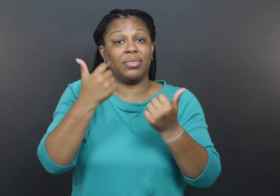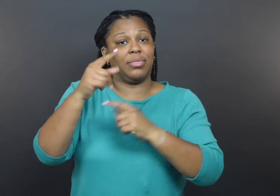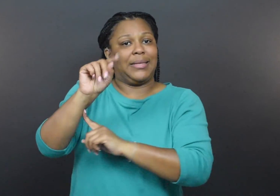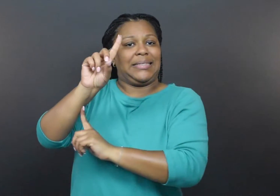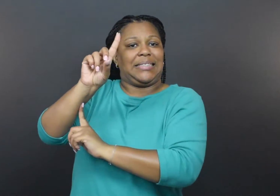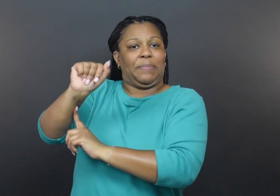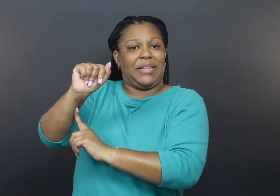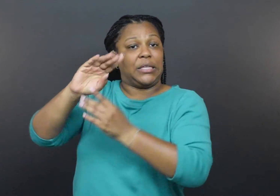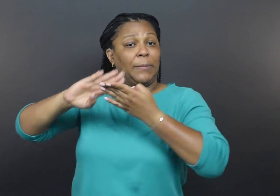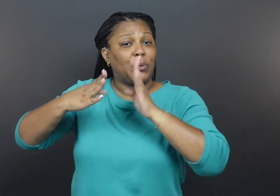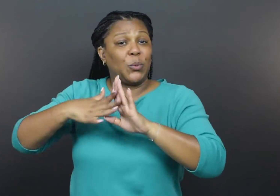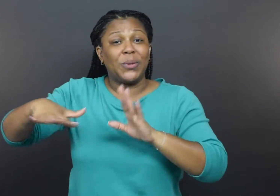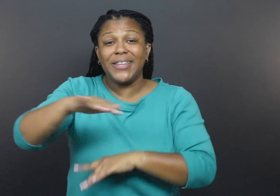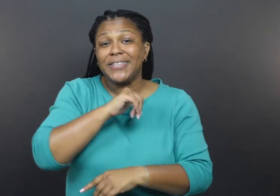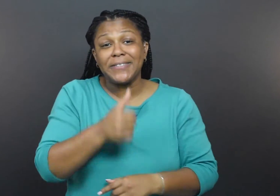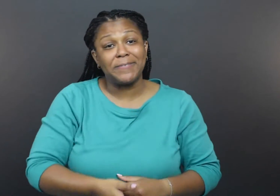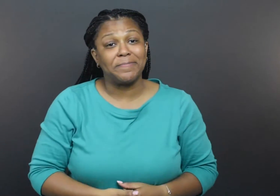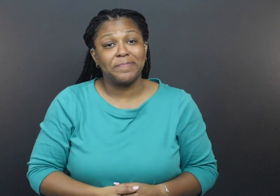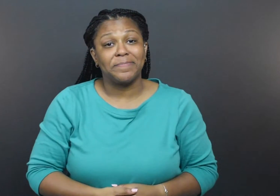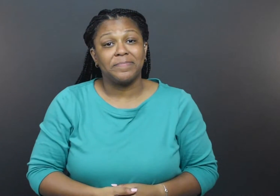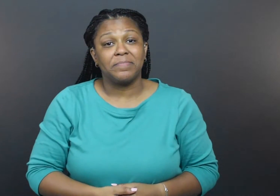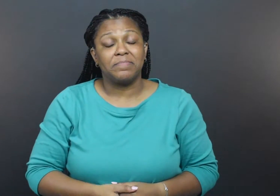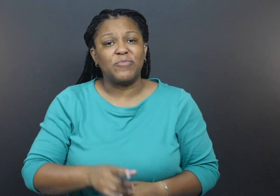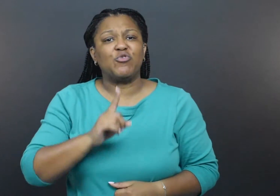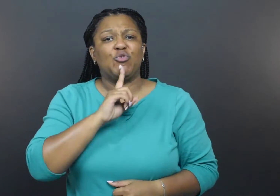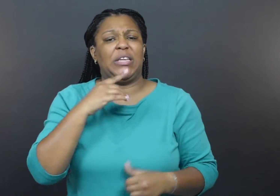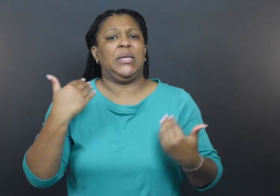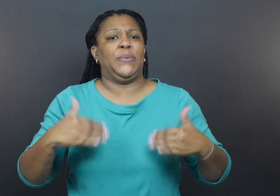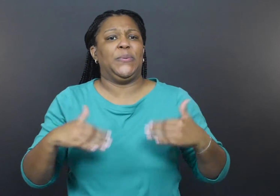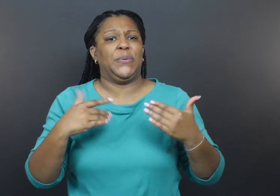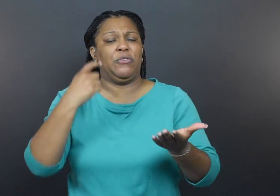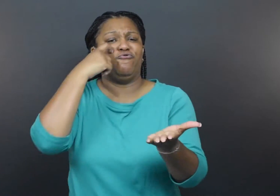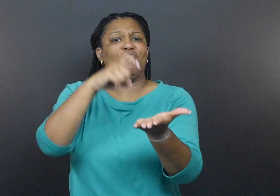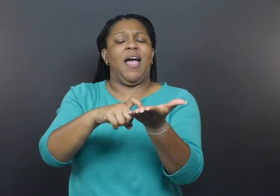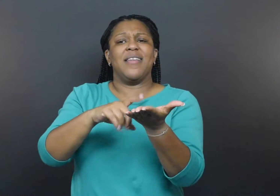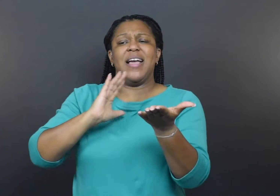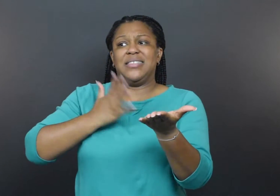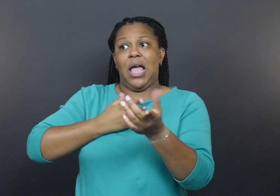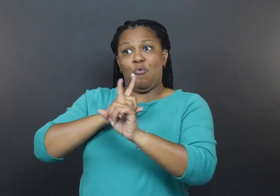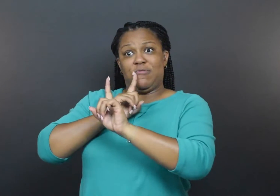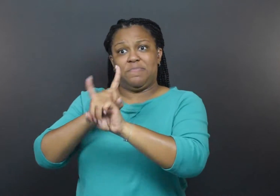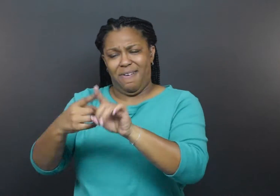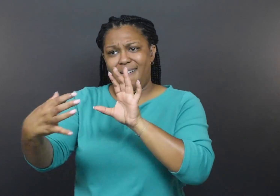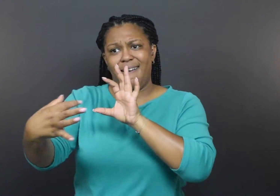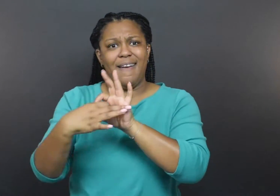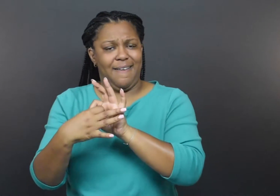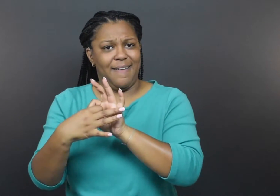and it really hindered our response.” It took intentionality and proactivity